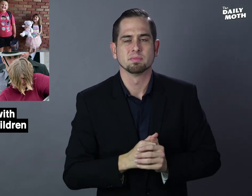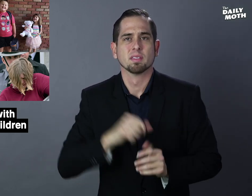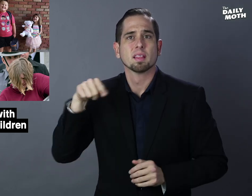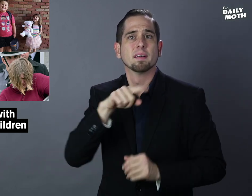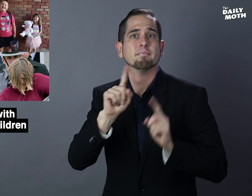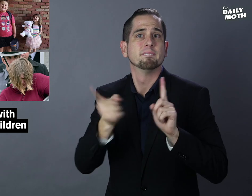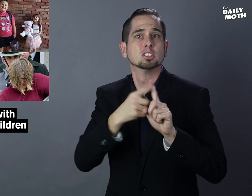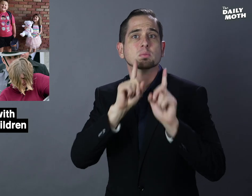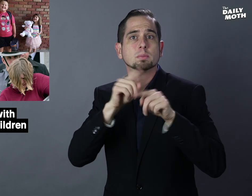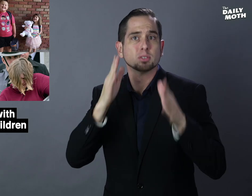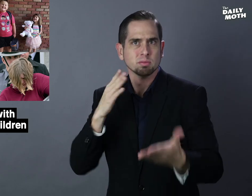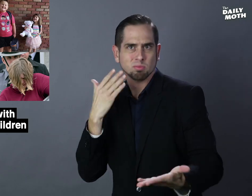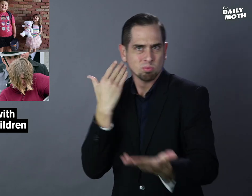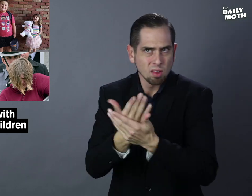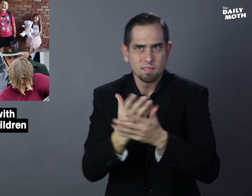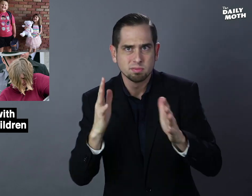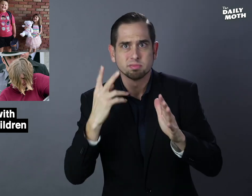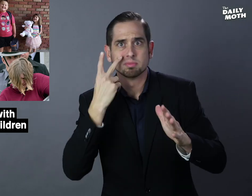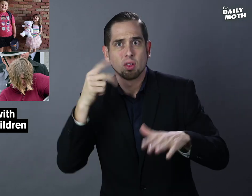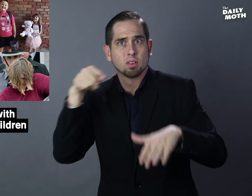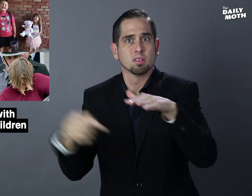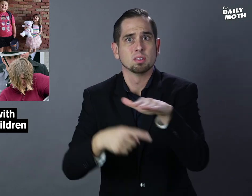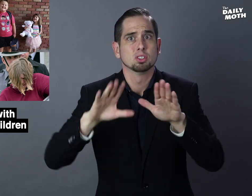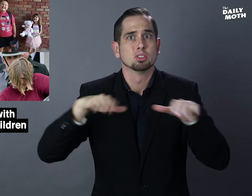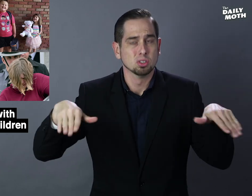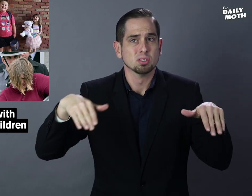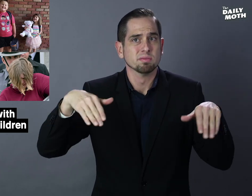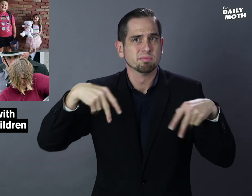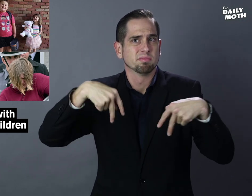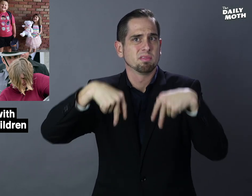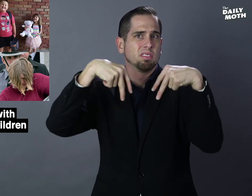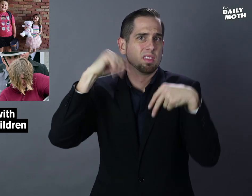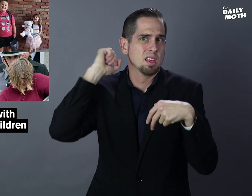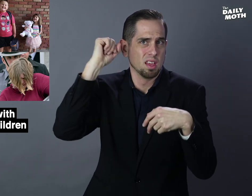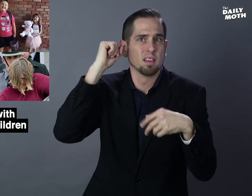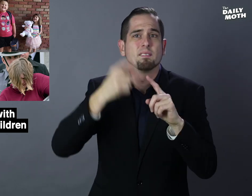First responders found the children hanging from